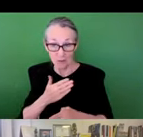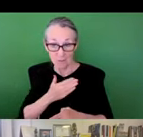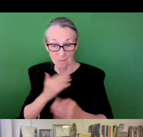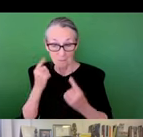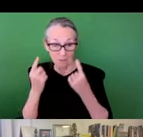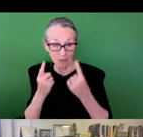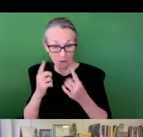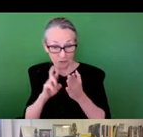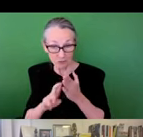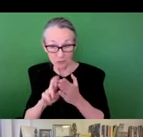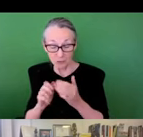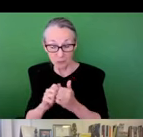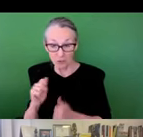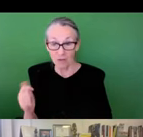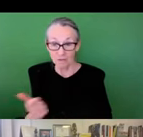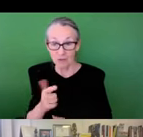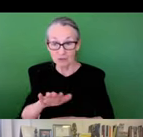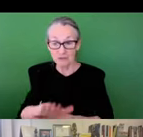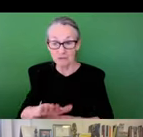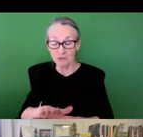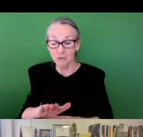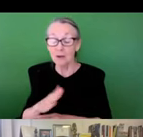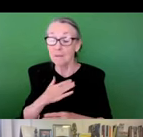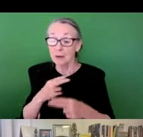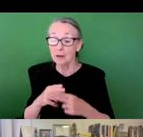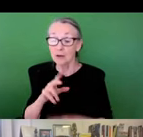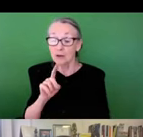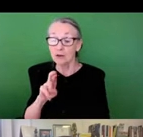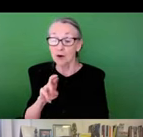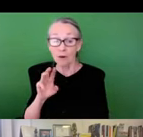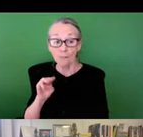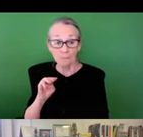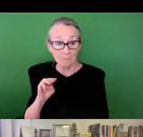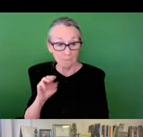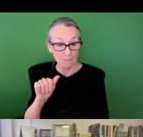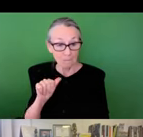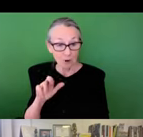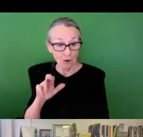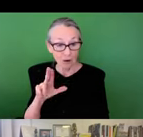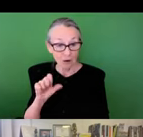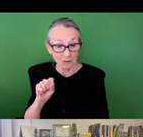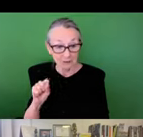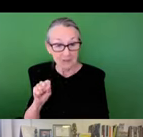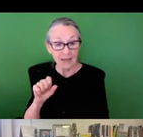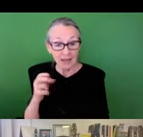with you all this afternoon. Again my name is Doctor Marccus Hendricks and I'm an associate professor of urban studies